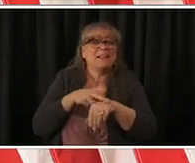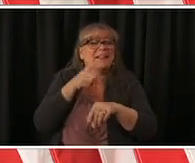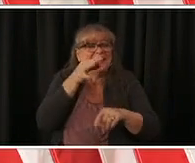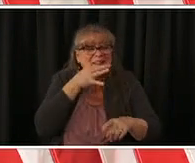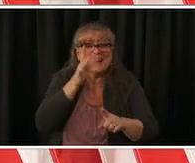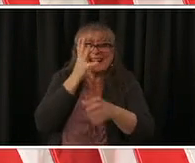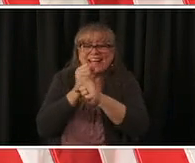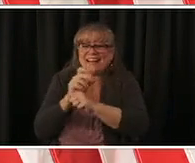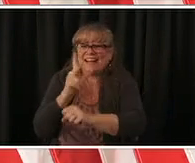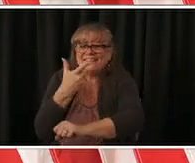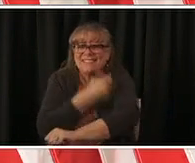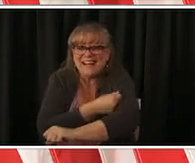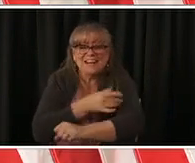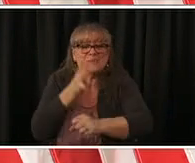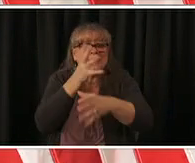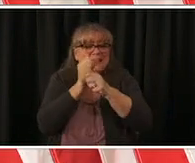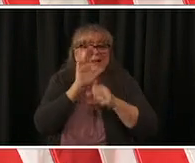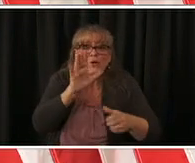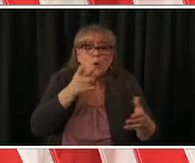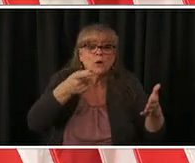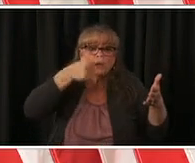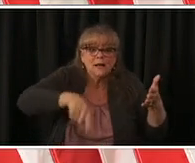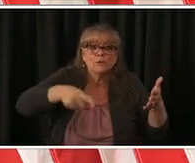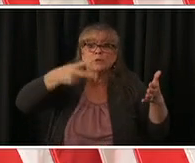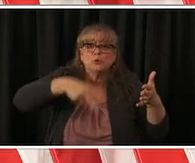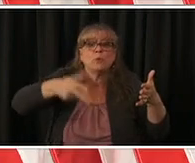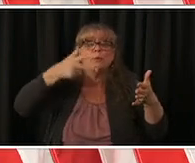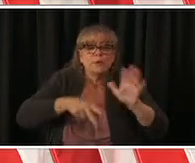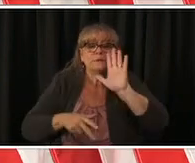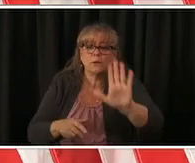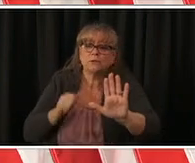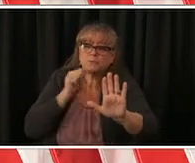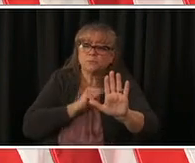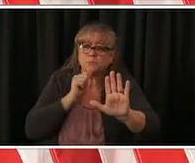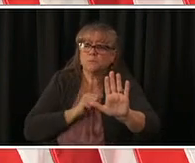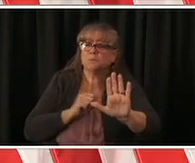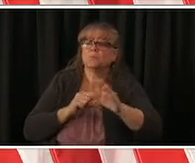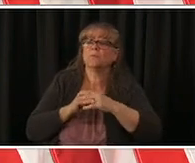um and remember you're not fully immune until two weeks after that second vaccine in the case